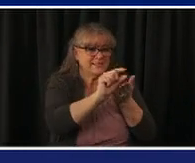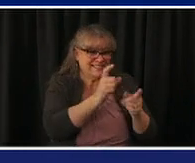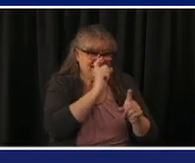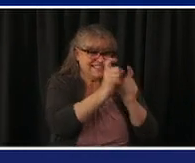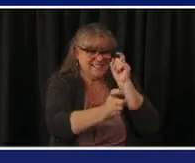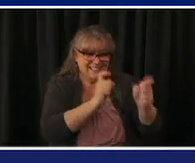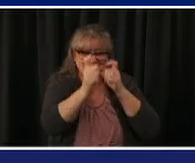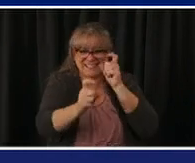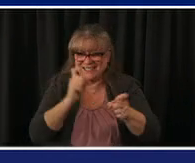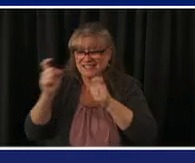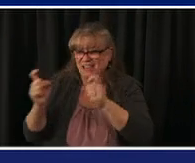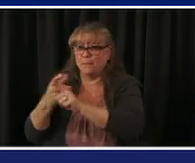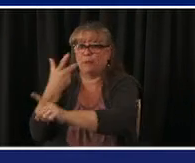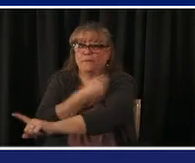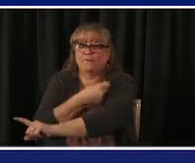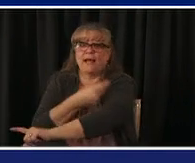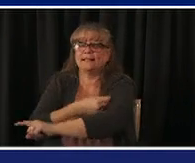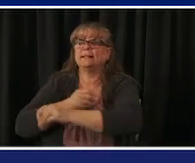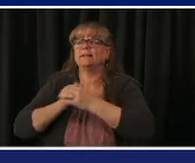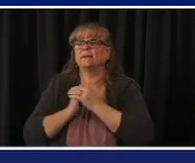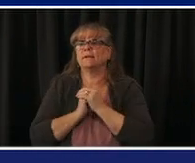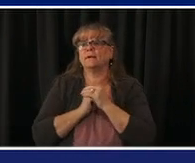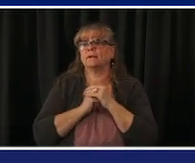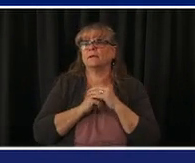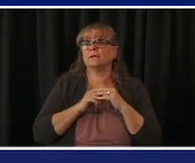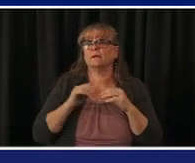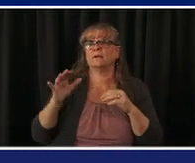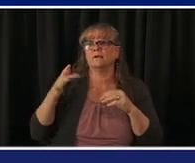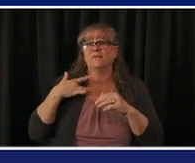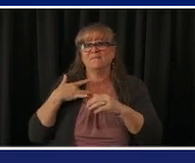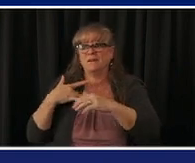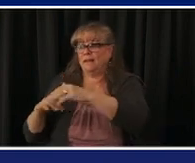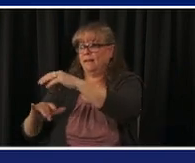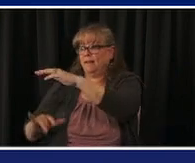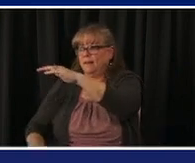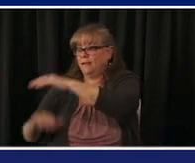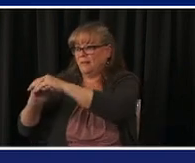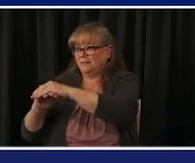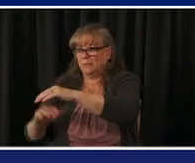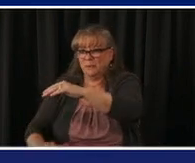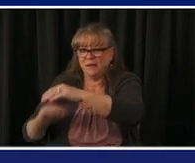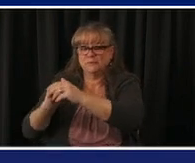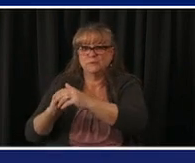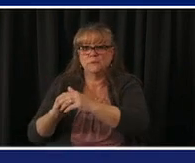health clinics we're getting more and more vaccine which is why we we have these these larger scale